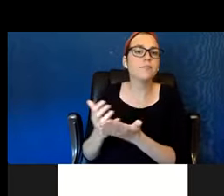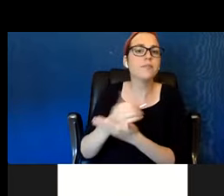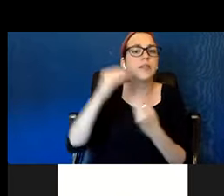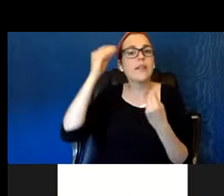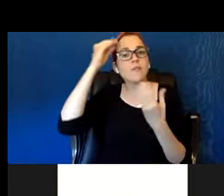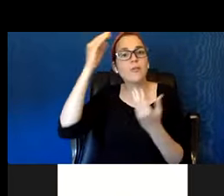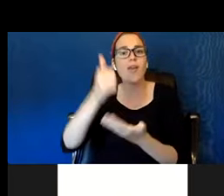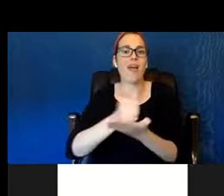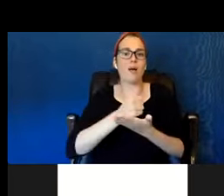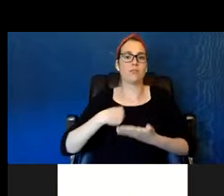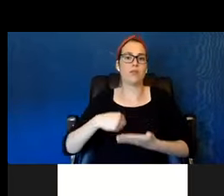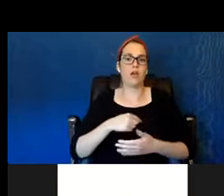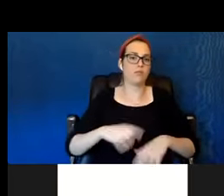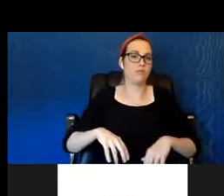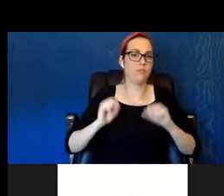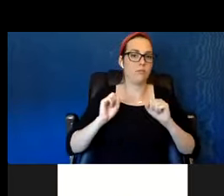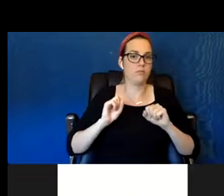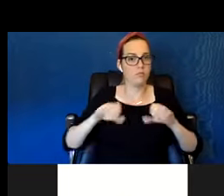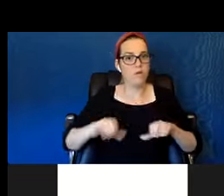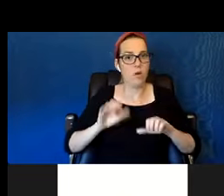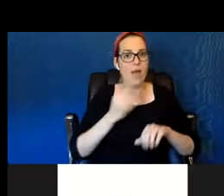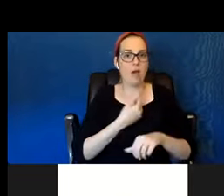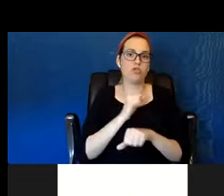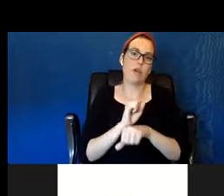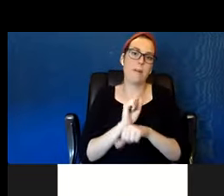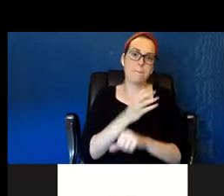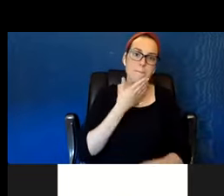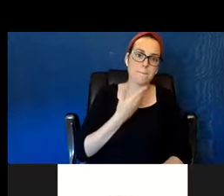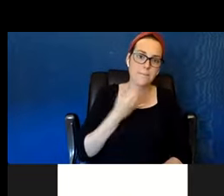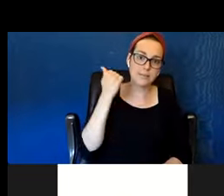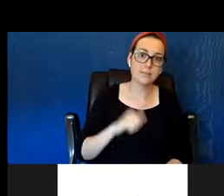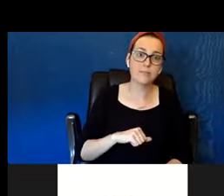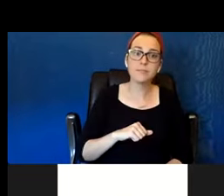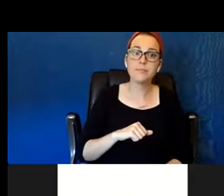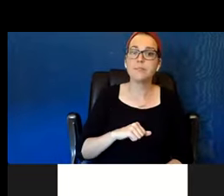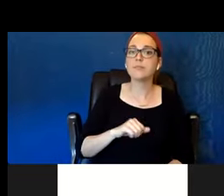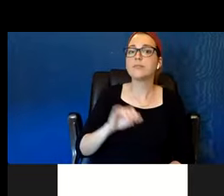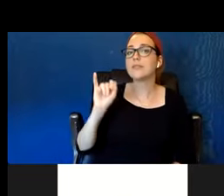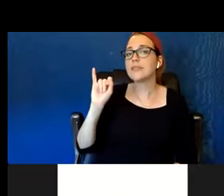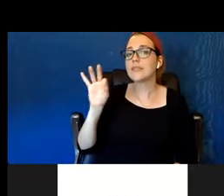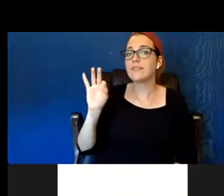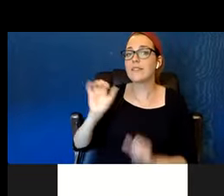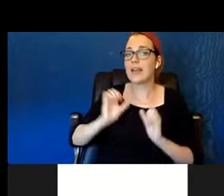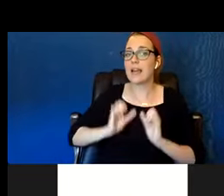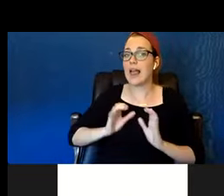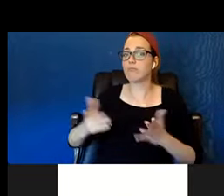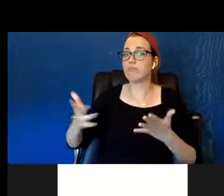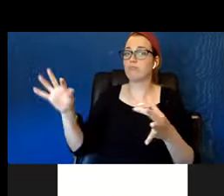So if a client is connected to let's say another program or a full service partnership